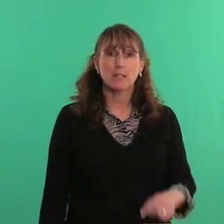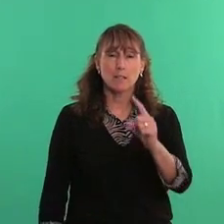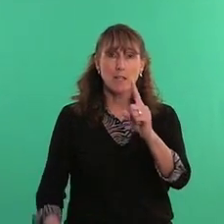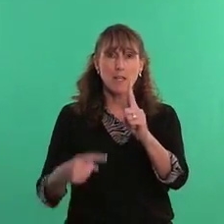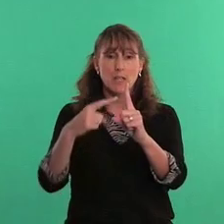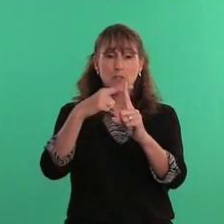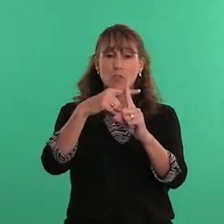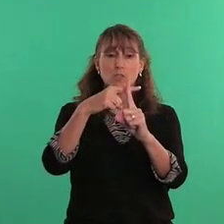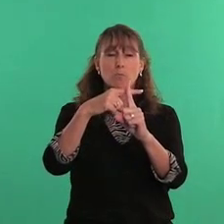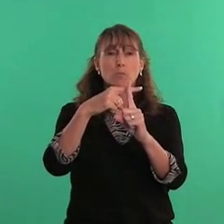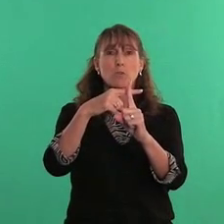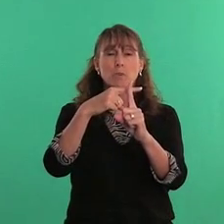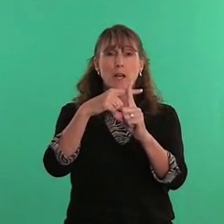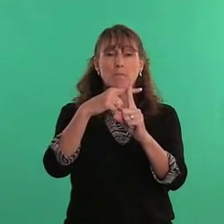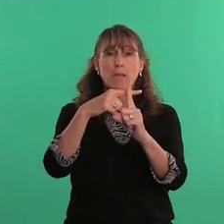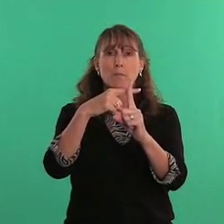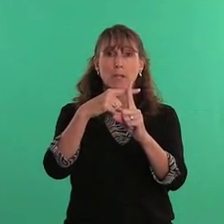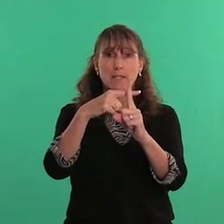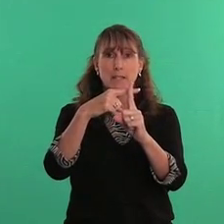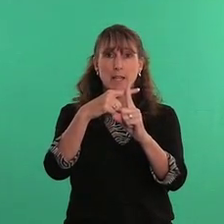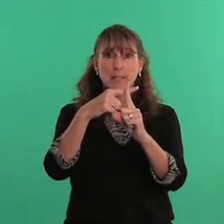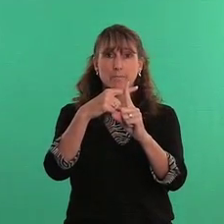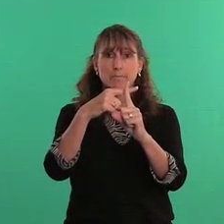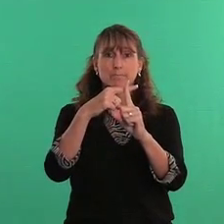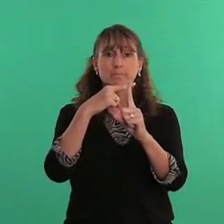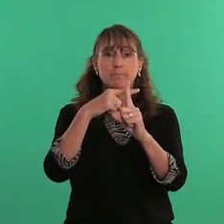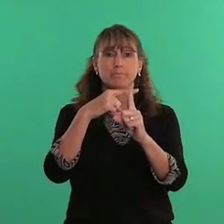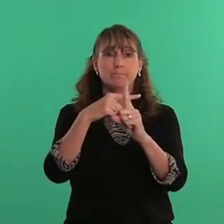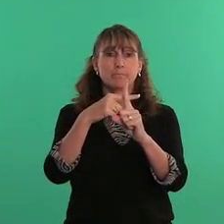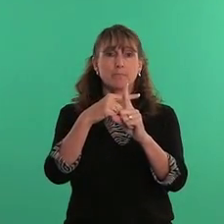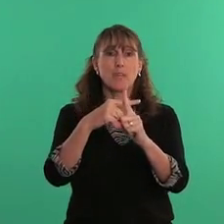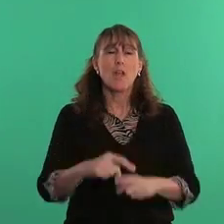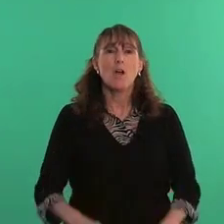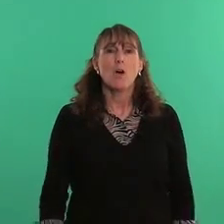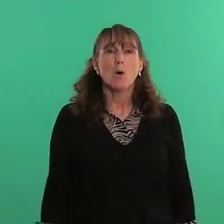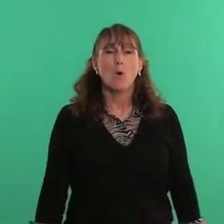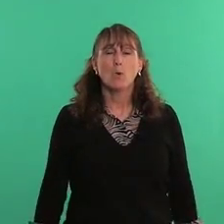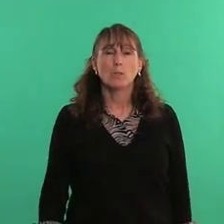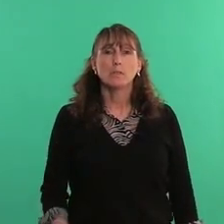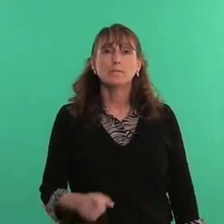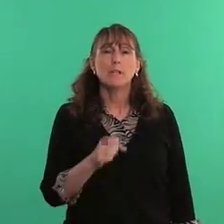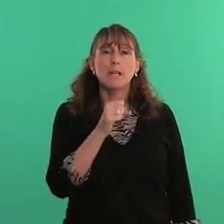is you just do [uh] make a plus sign old